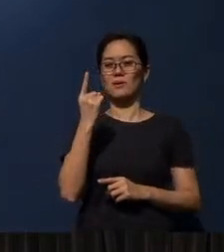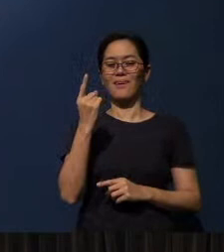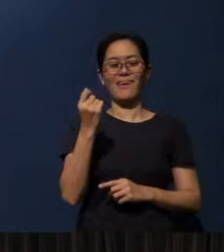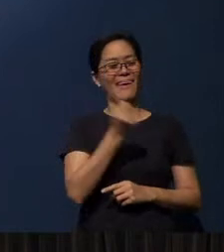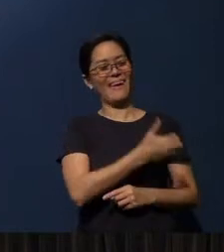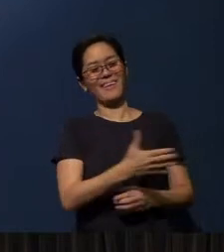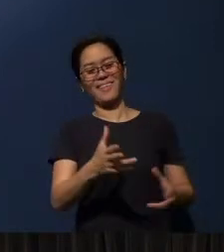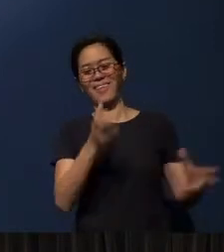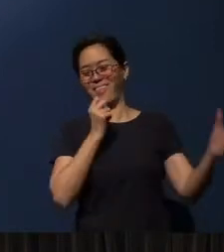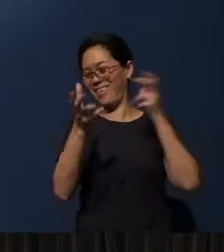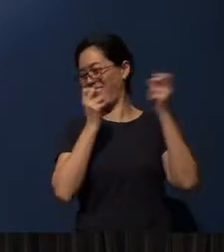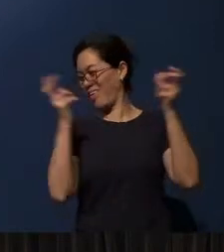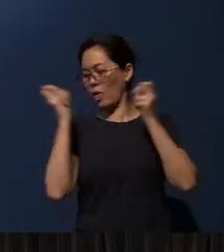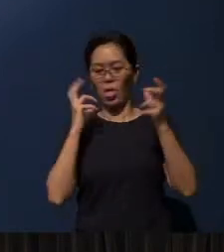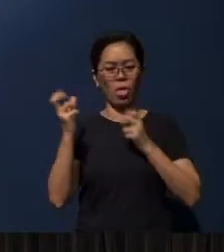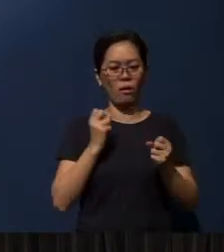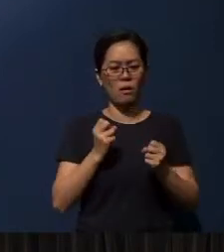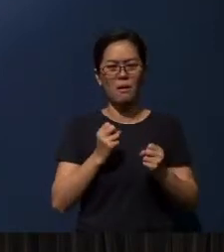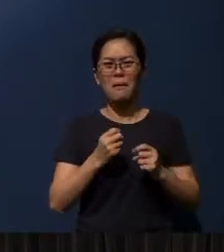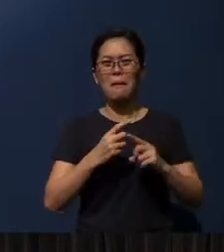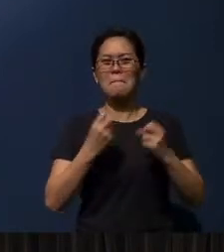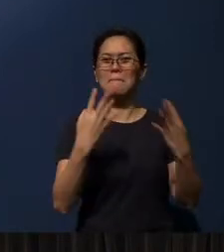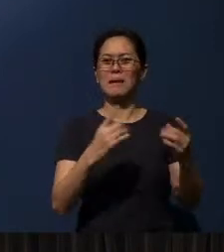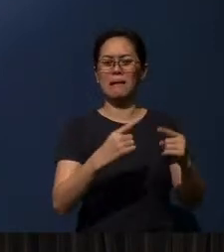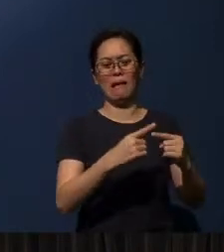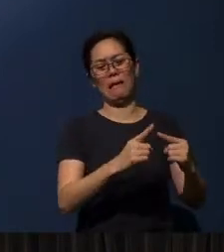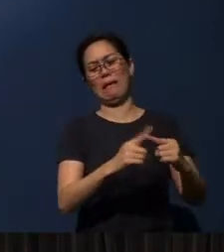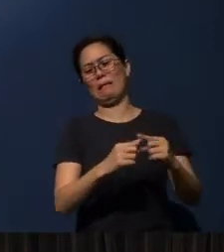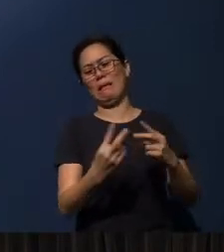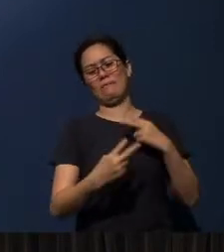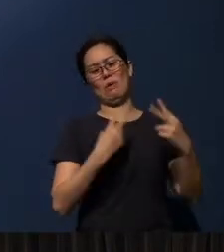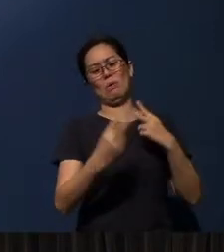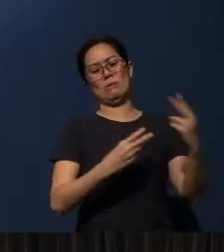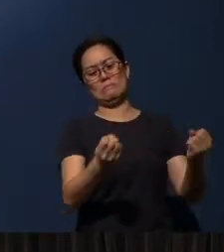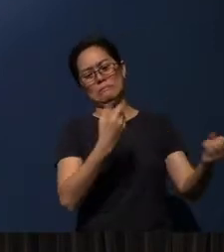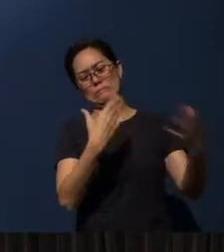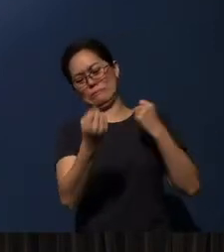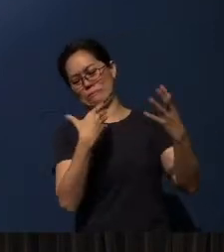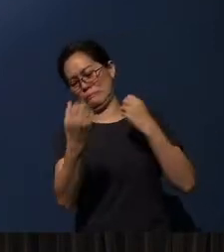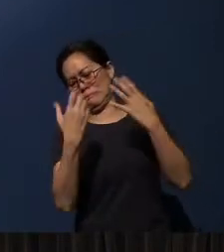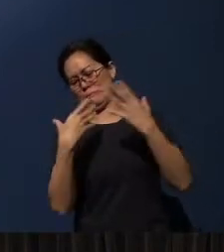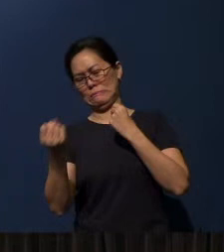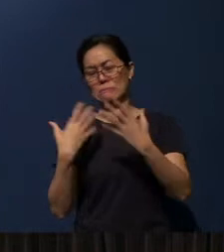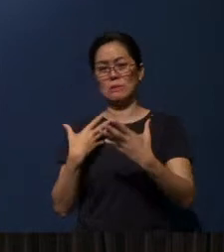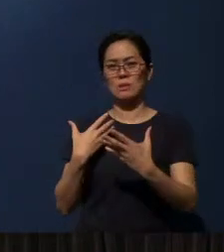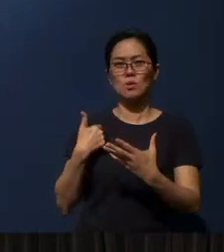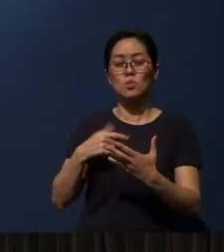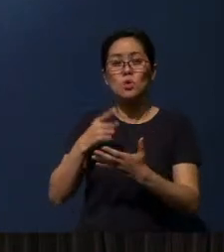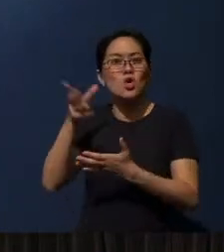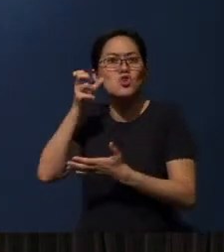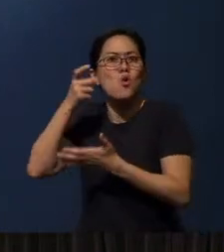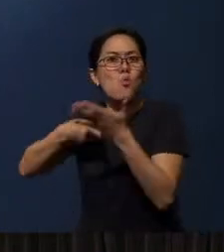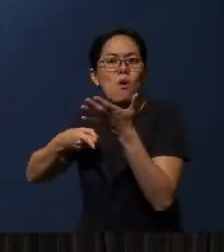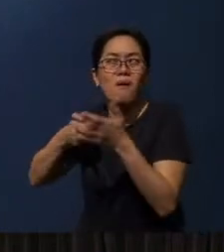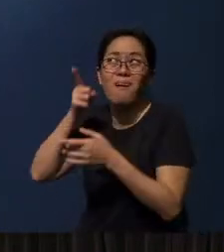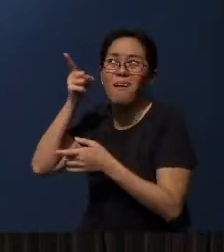because there are many contradictory voices in this world that come and play against us. What do we hear? We need to hear the Word of God.